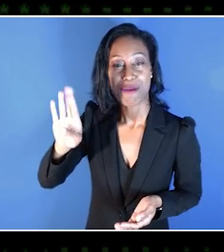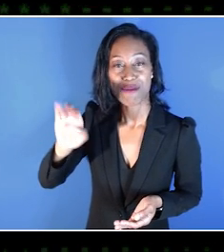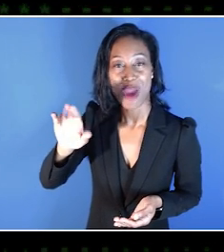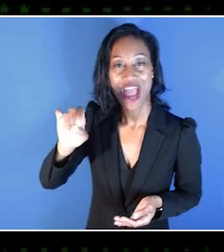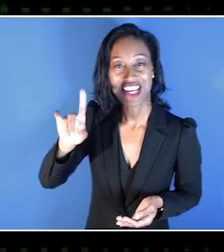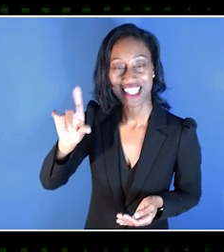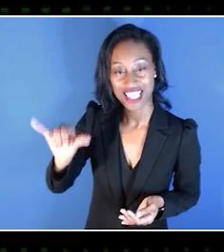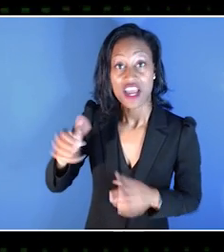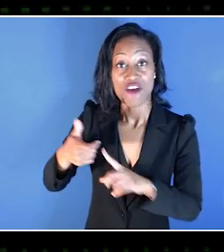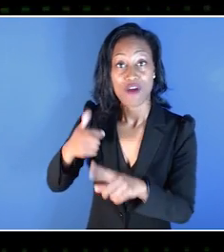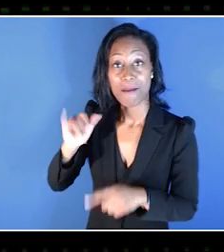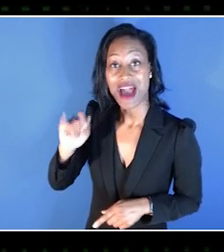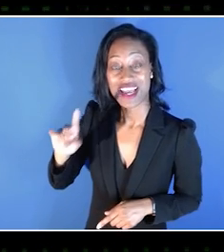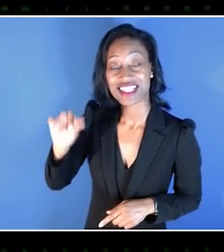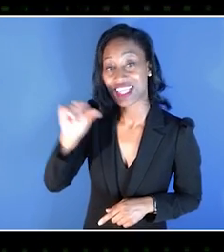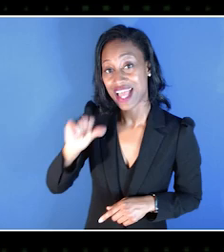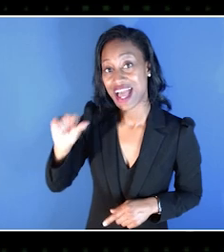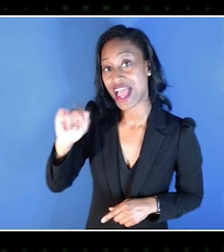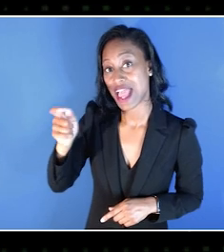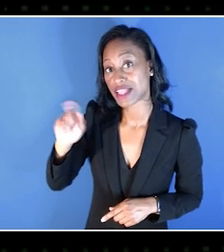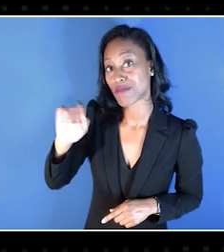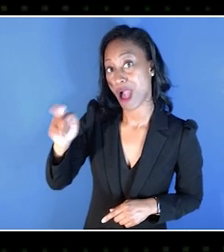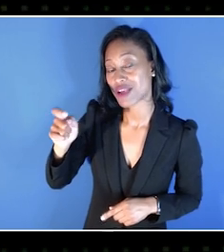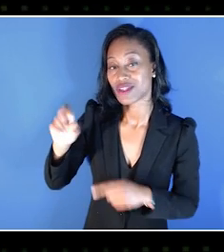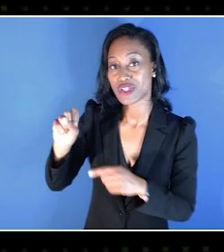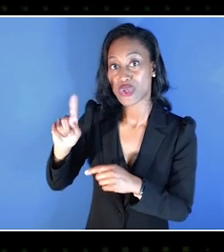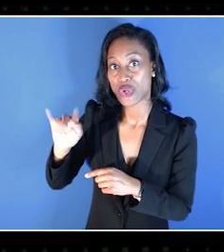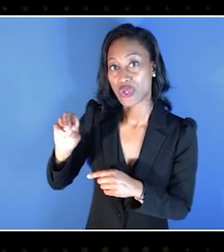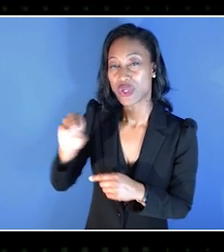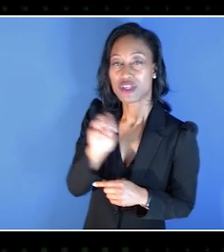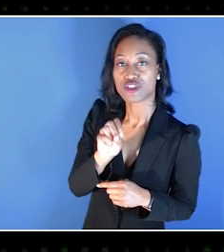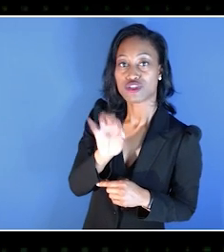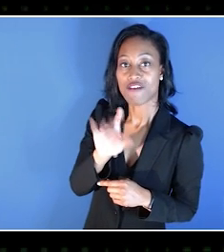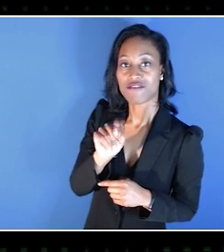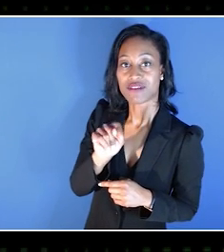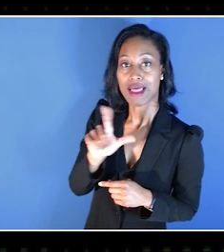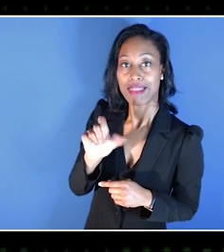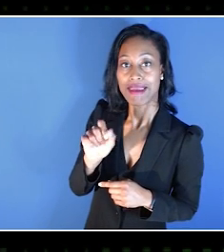at ID@Xbox Studios, Soft Leaf Studios about their upcoming game Stories of Blossom,